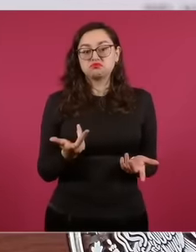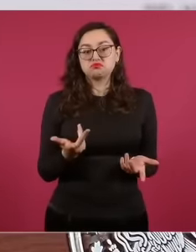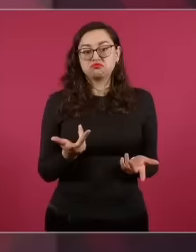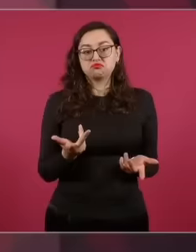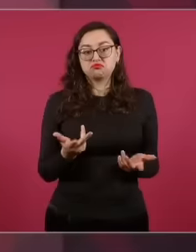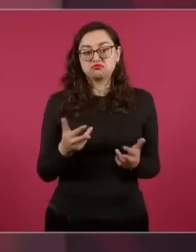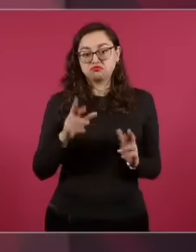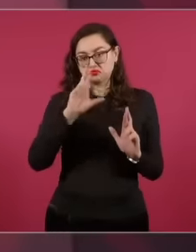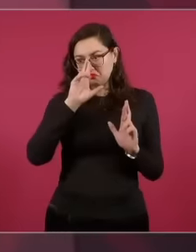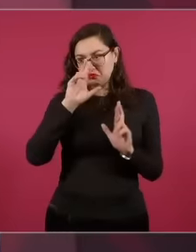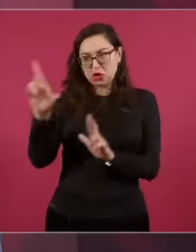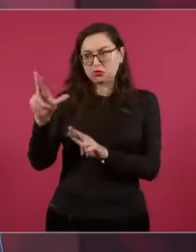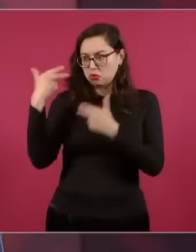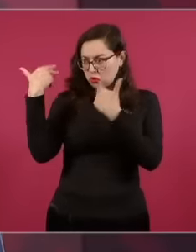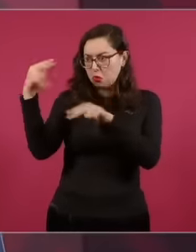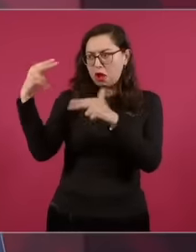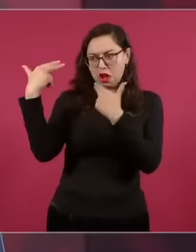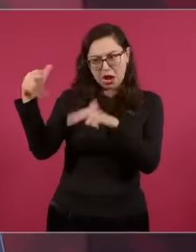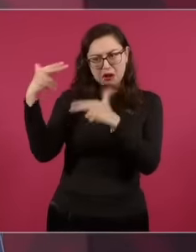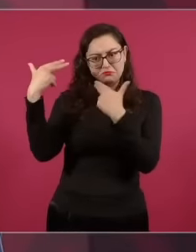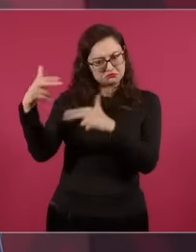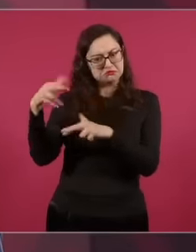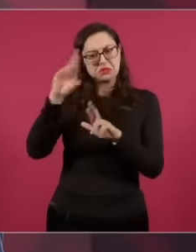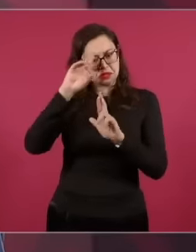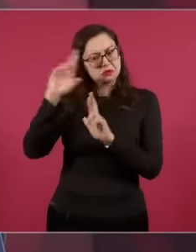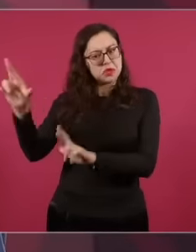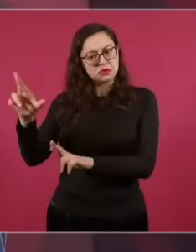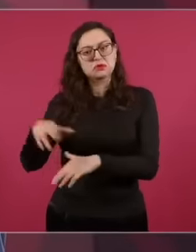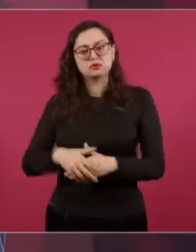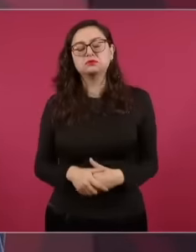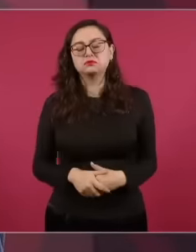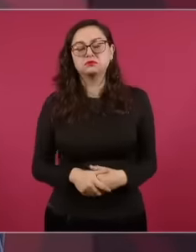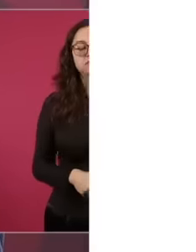Freedom strike